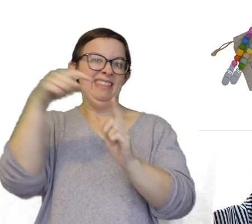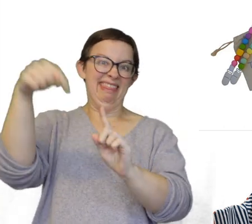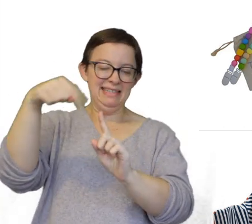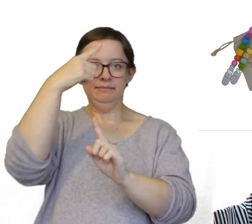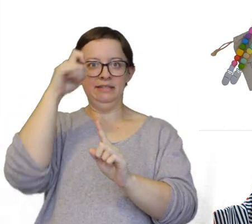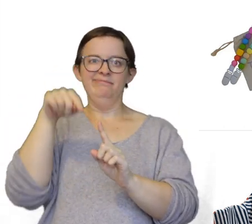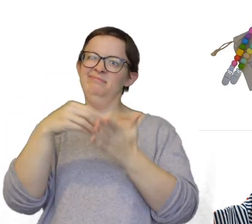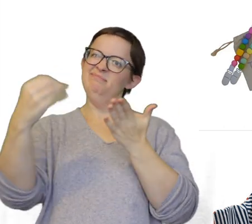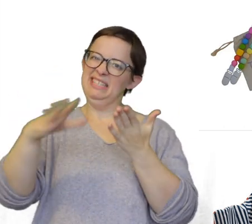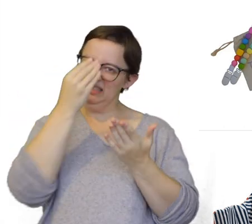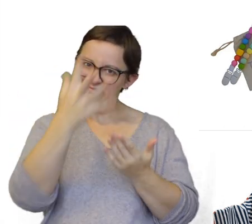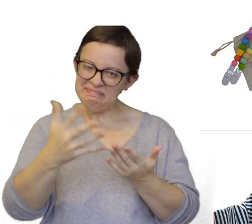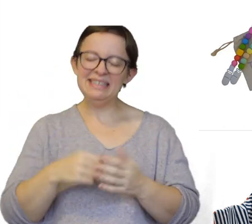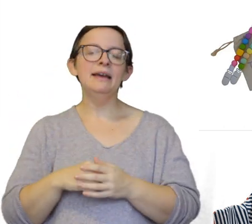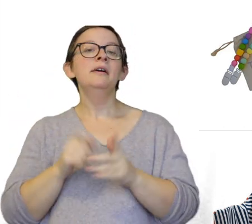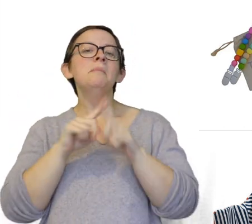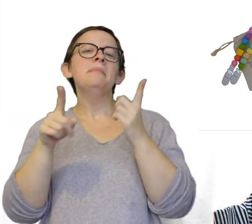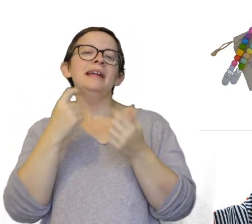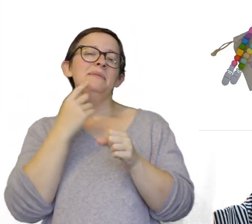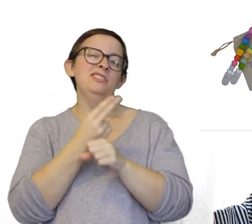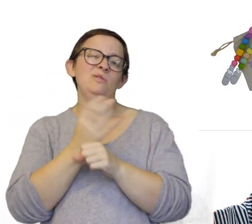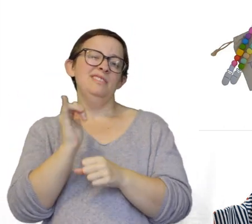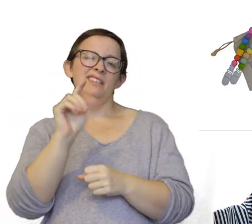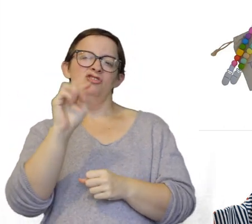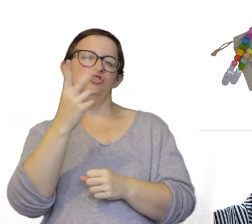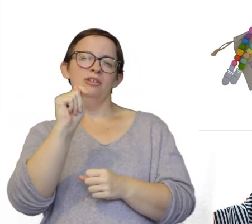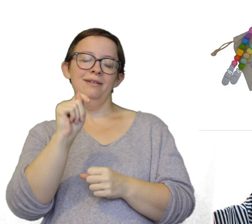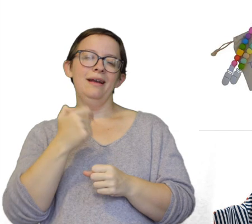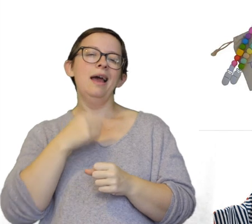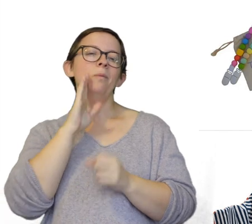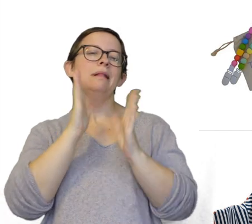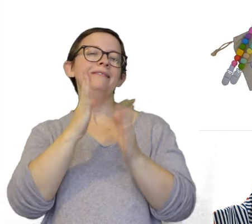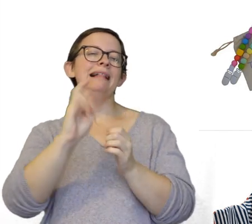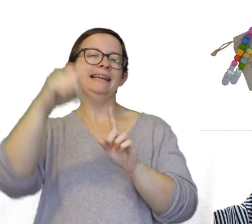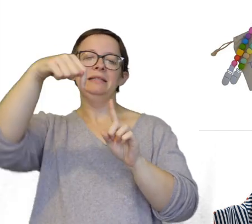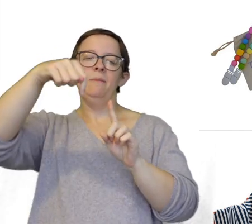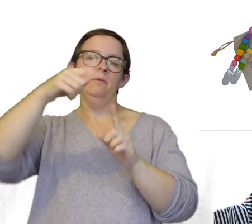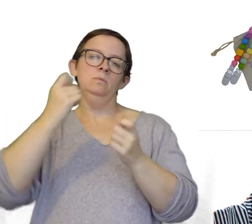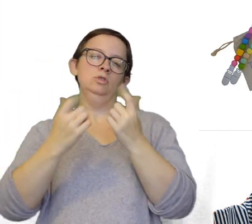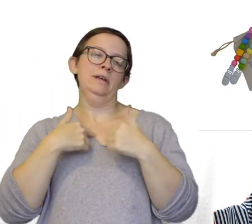because these are kind of expensive. In all honesty I would just use like the ones from Target. Which I'll leave whatever ones I recommend down below.